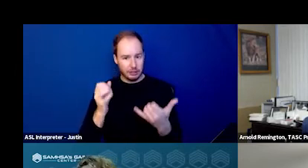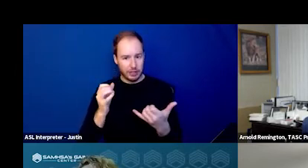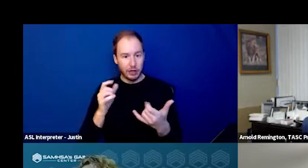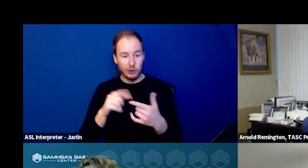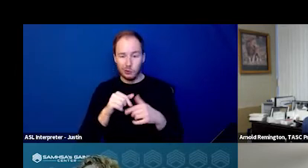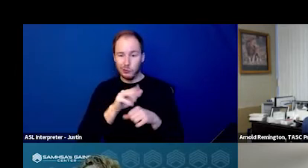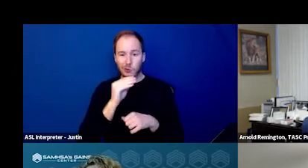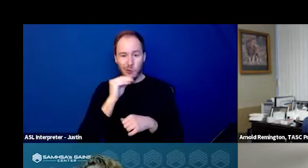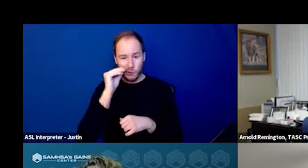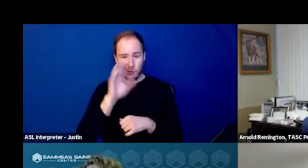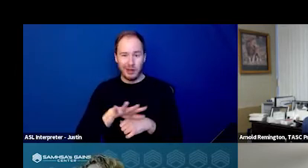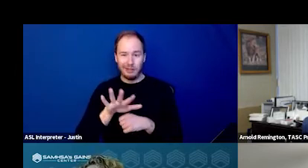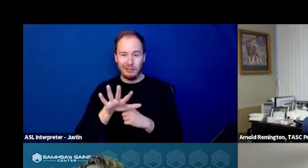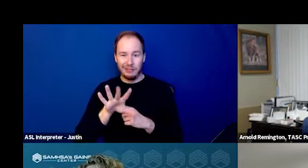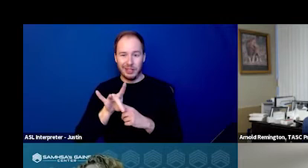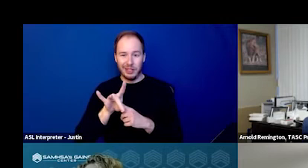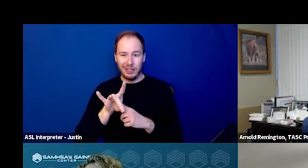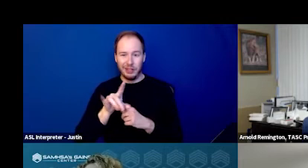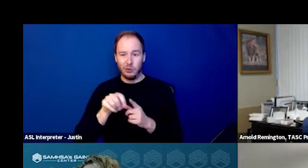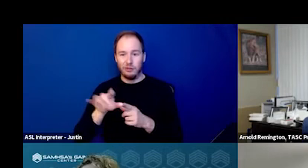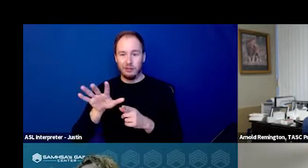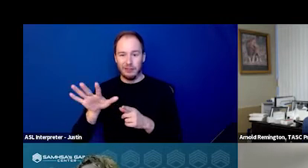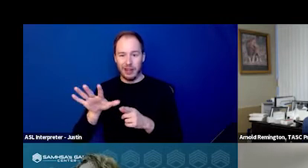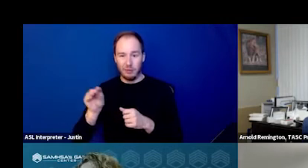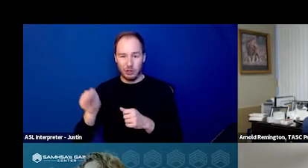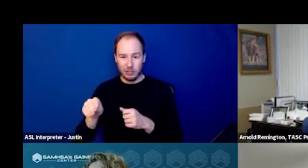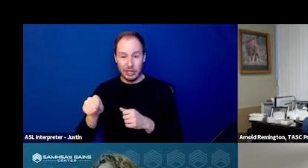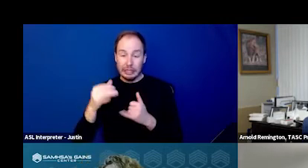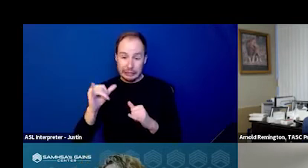is about 50 to 55%. Still not bad.